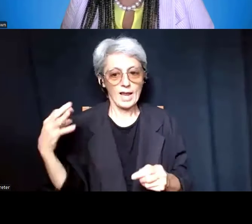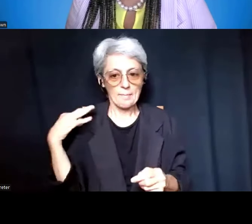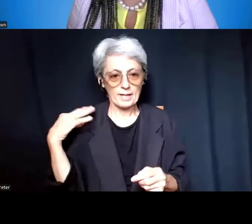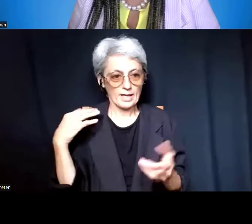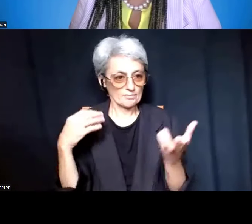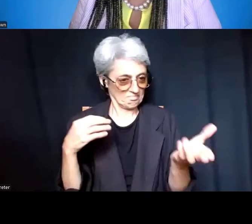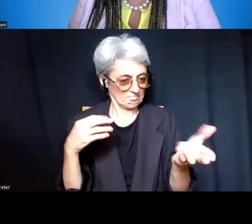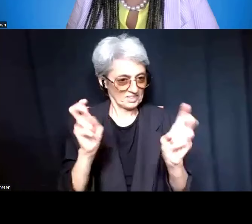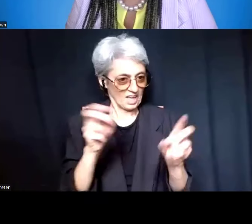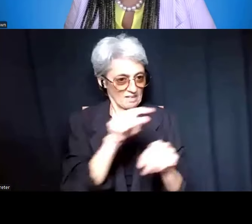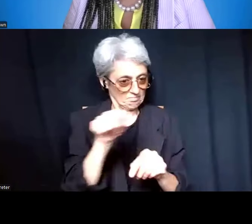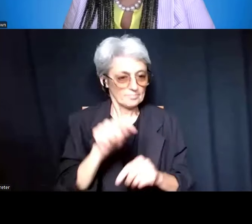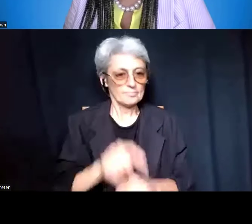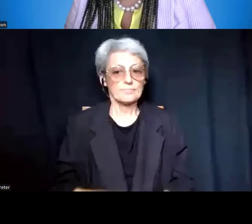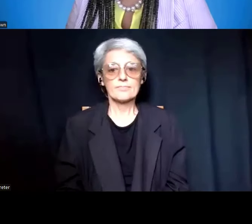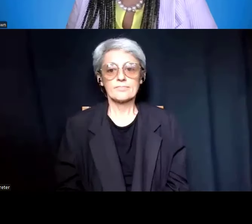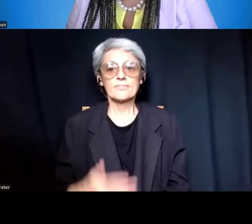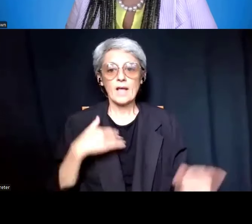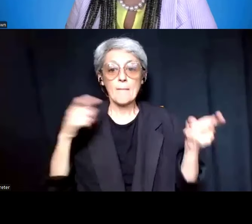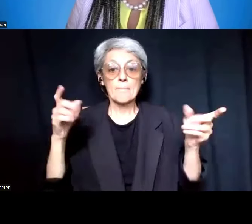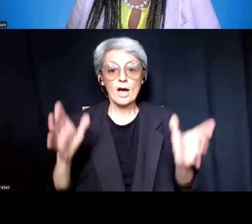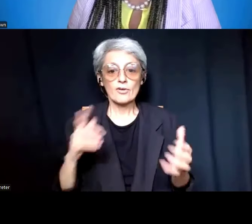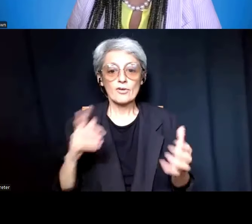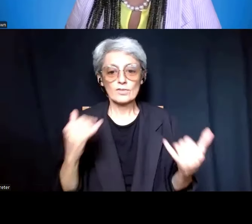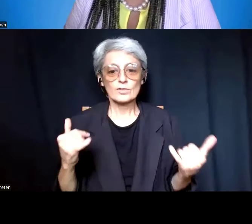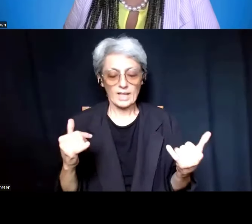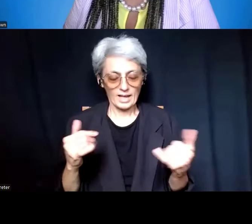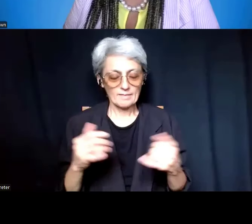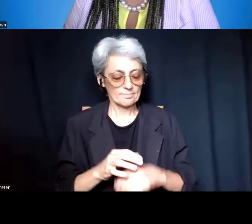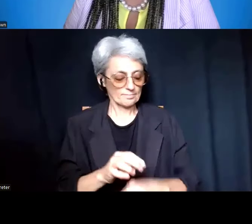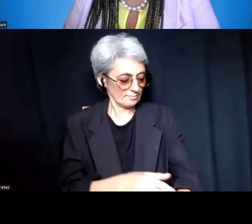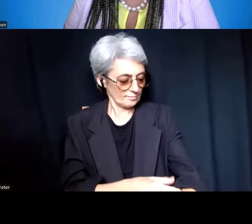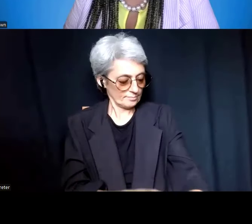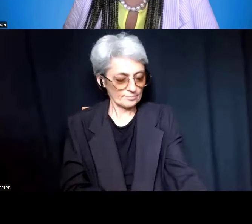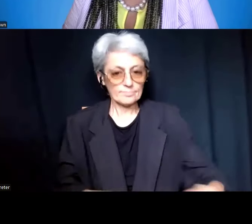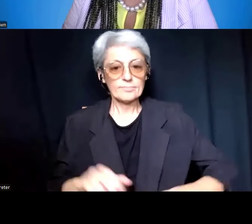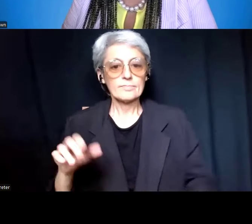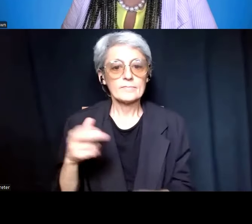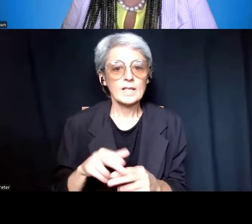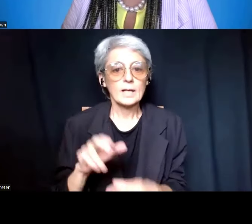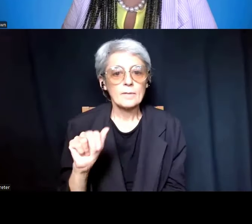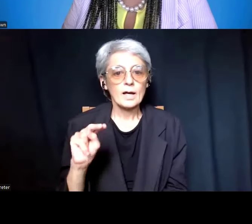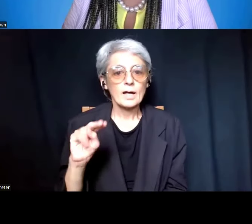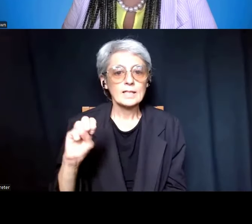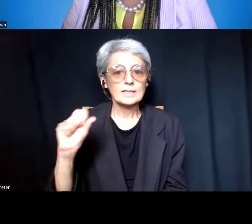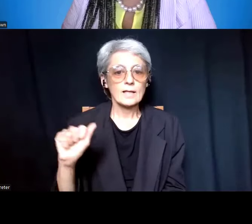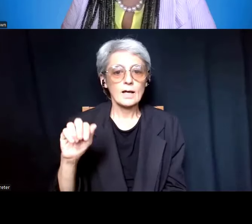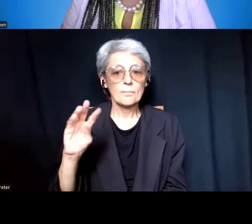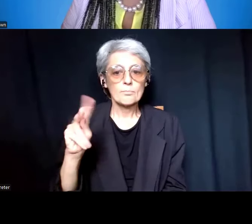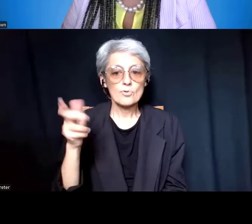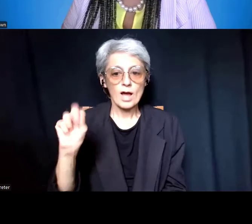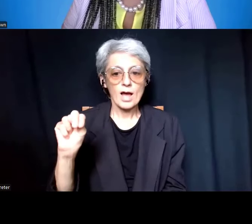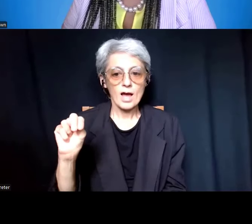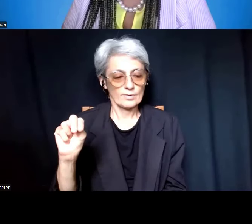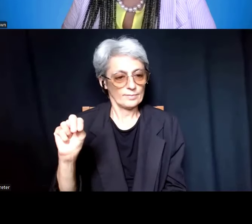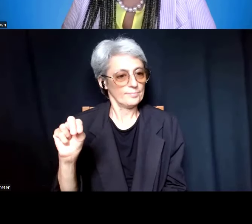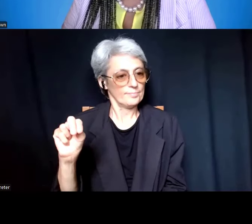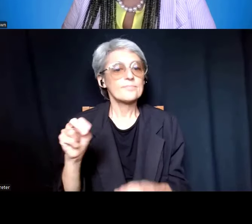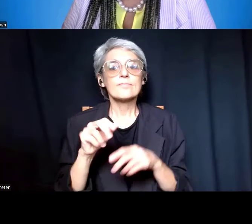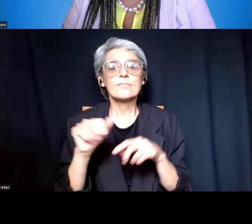I will be your moderator for today's webinar. I am Anissa Brown, the Chief of Research Training-Career Development at the National Institute of Dental